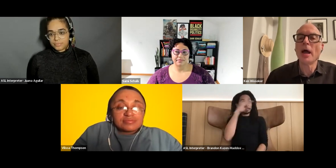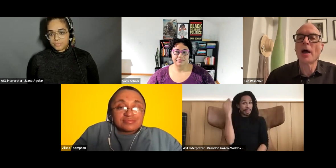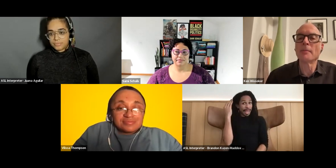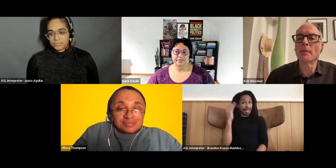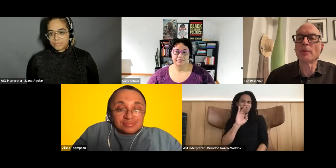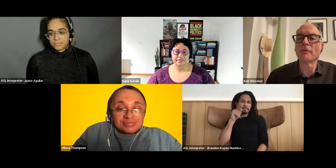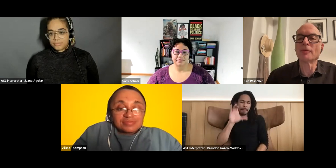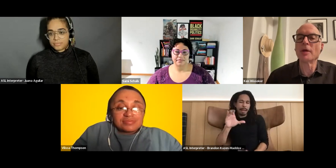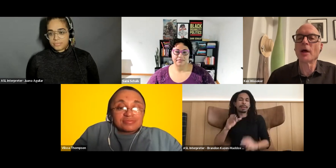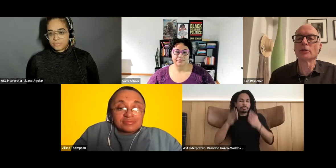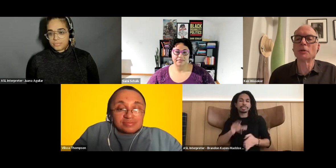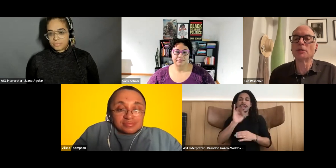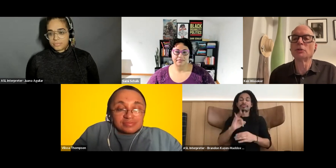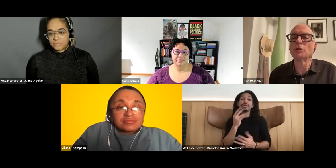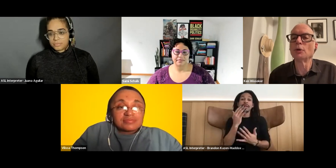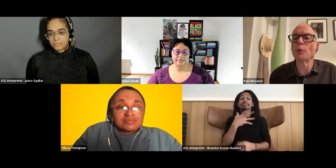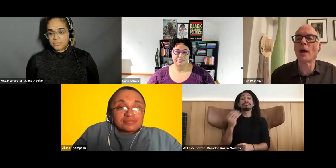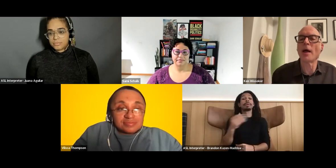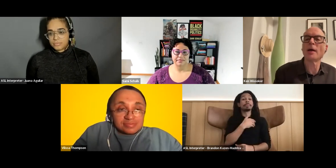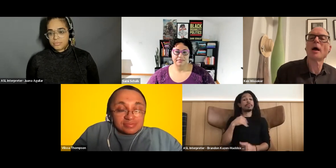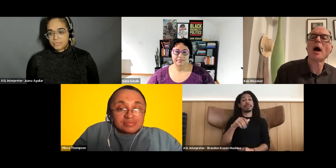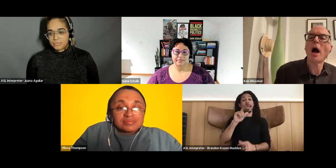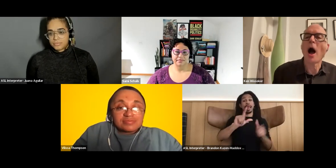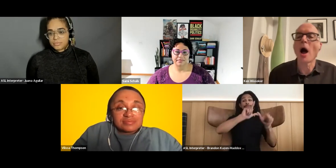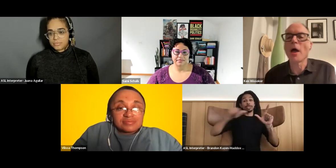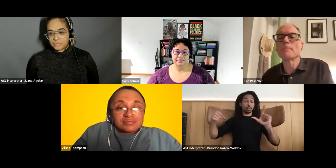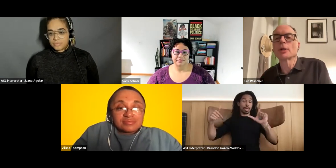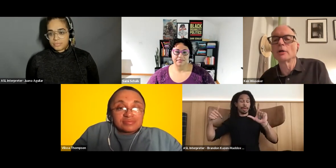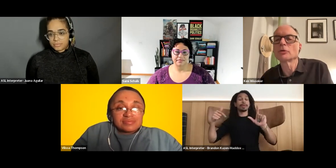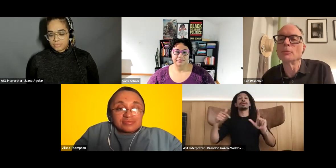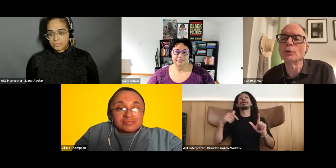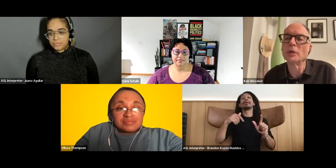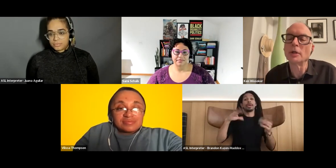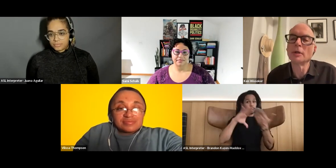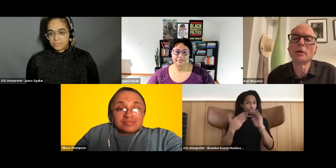Ken Wissoker: and a member of the Lgbtqai plus community.